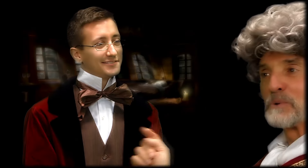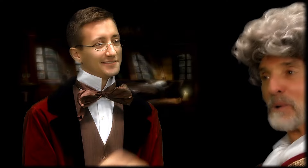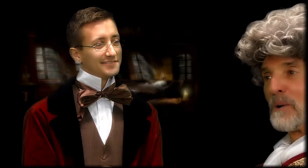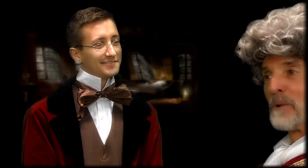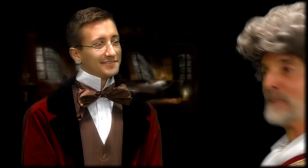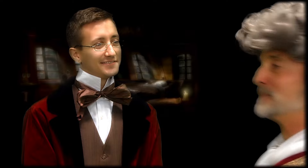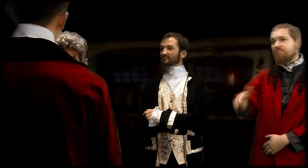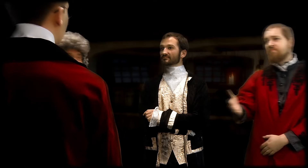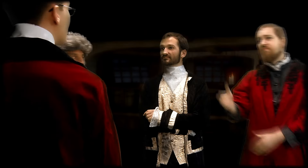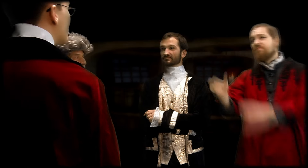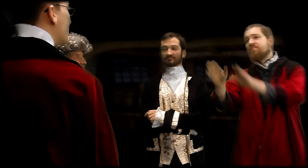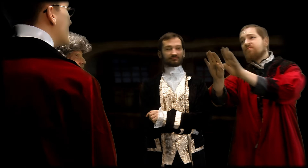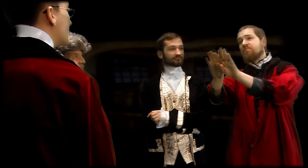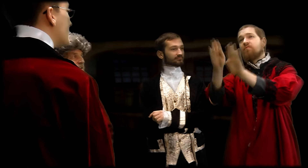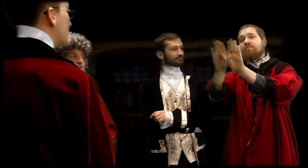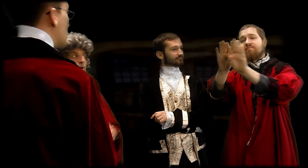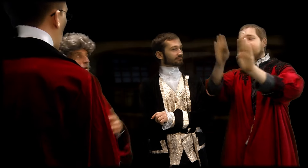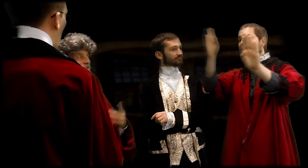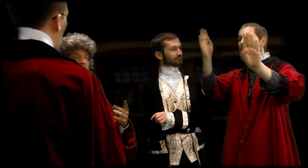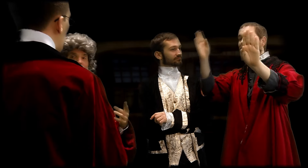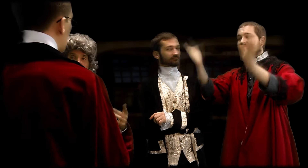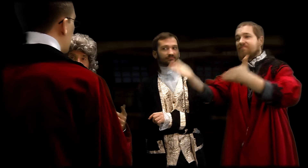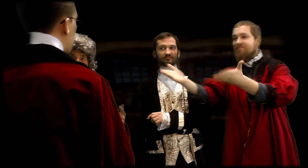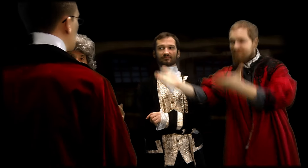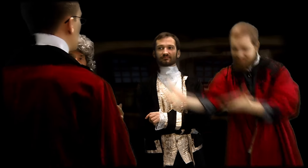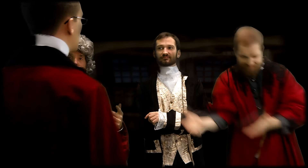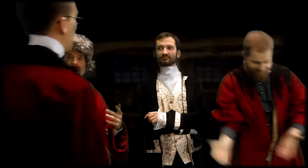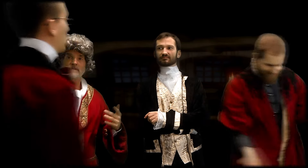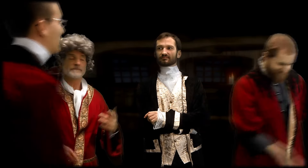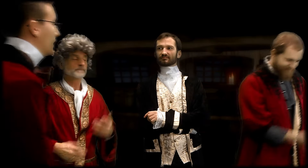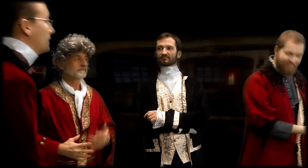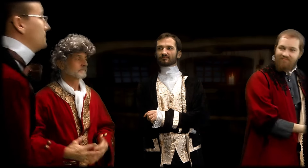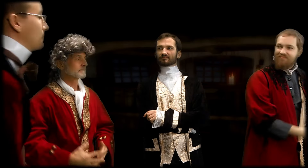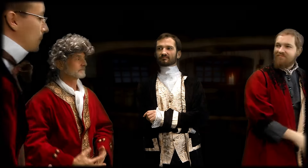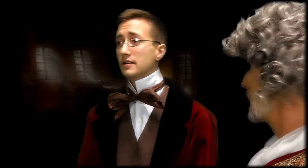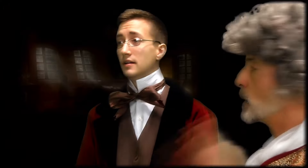(Sicard interpreting) So the... Let me try. Um...